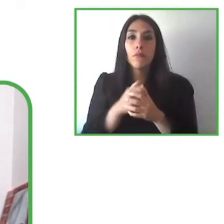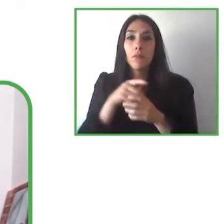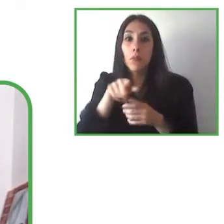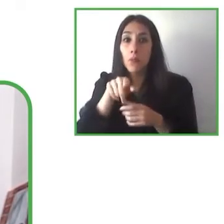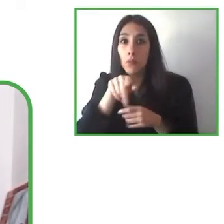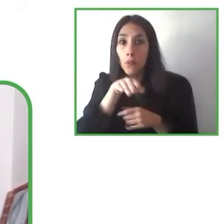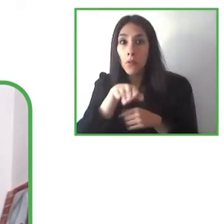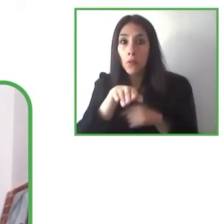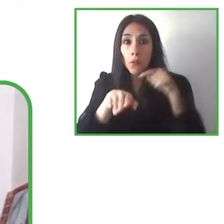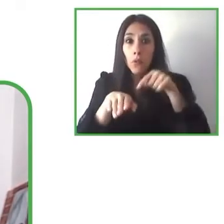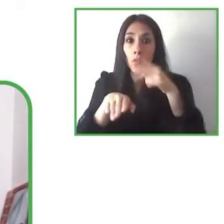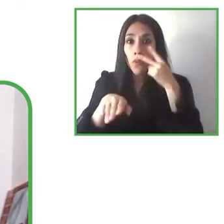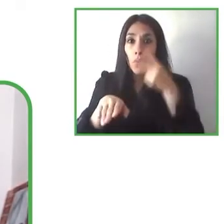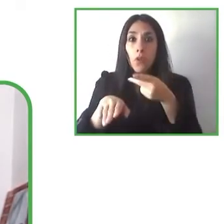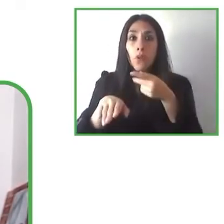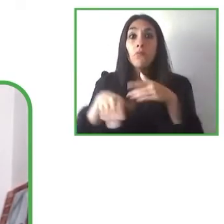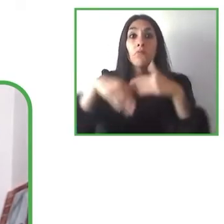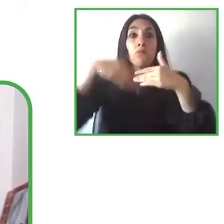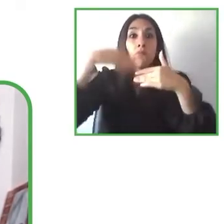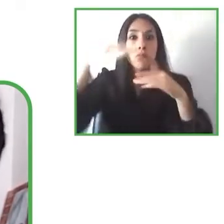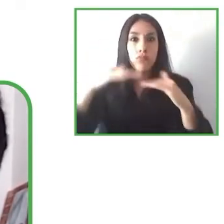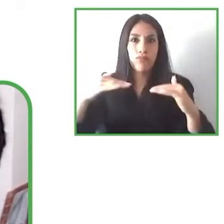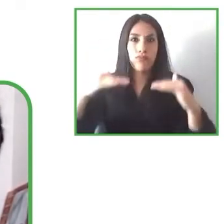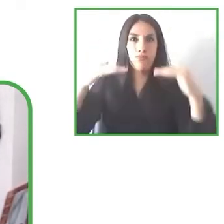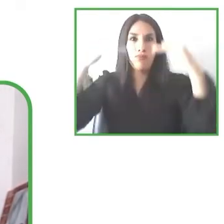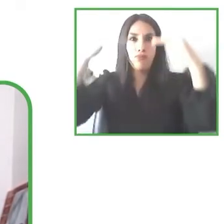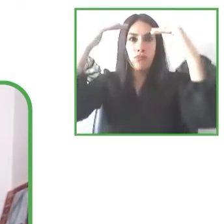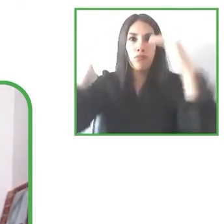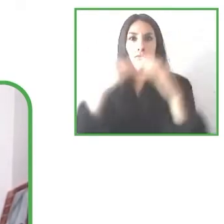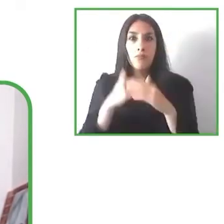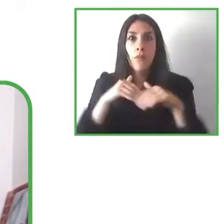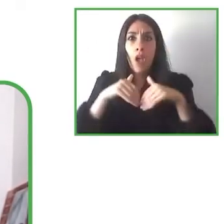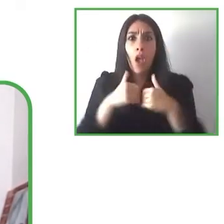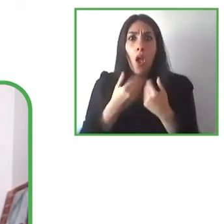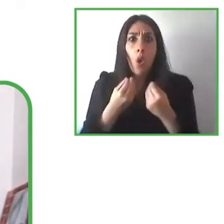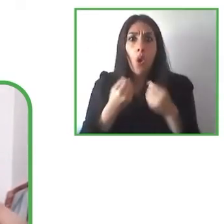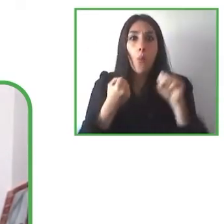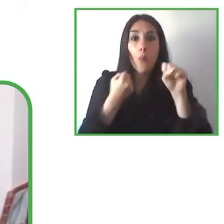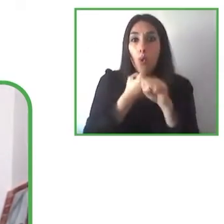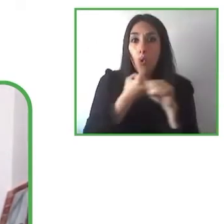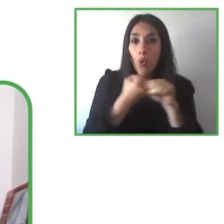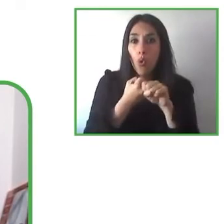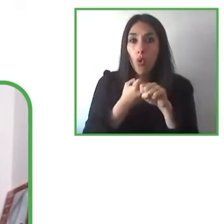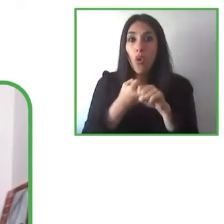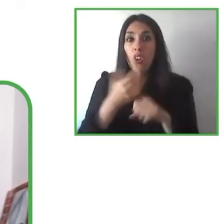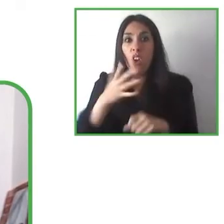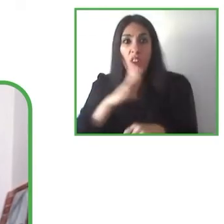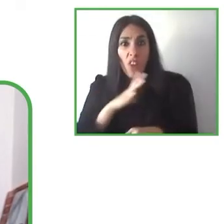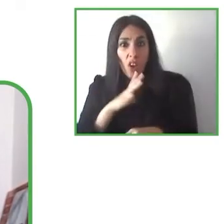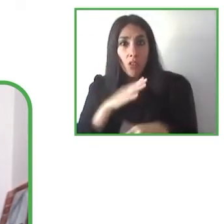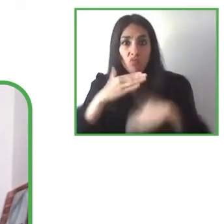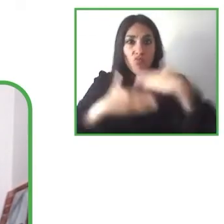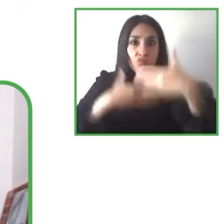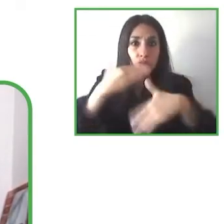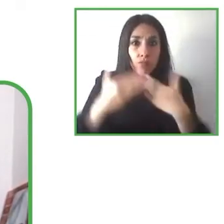have to continue with a type of special support and mainly these supports that